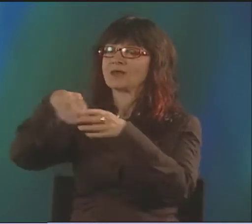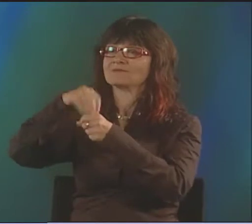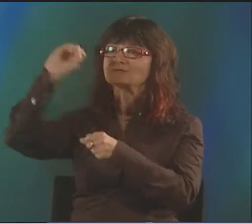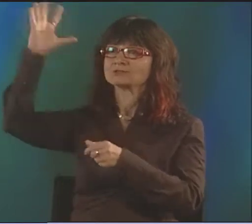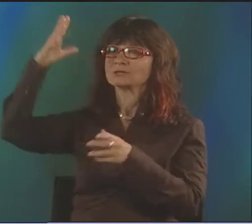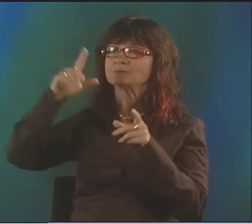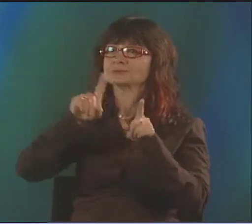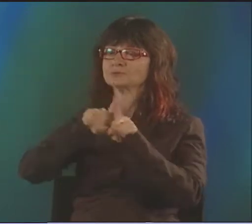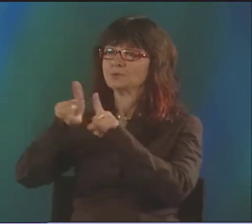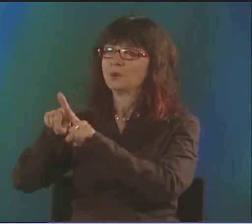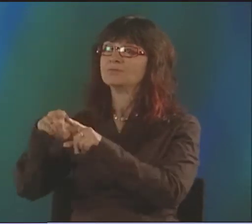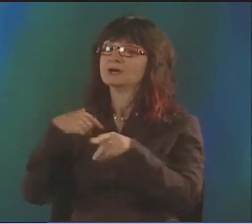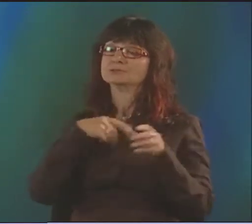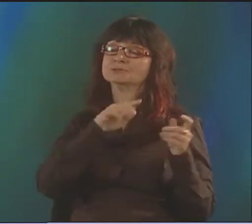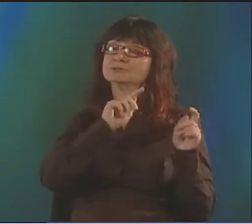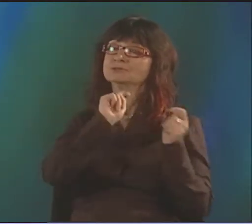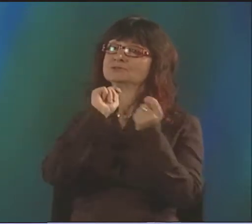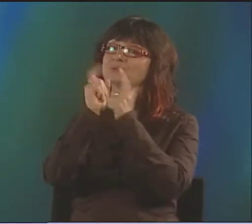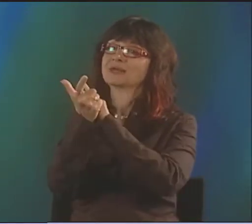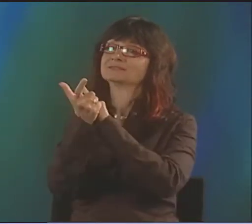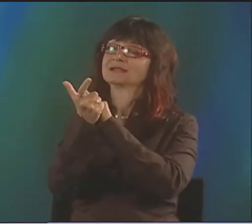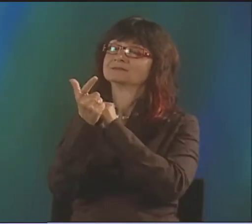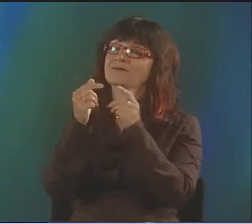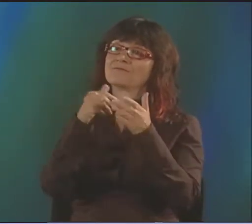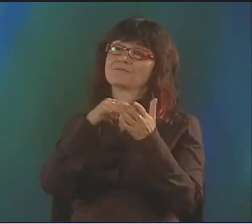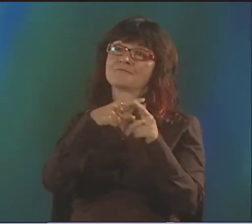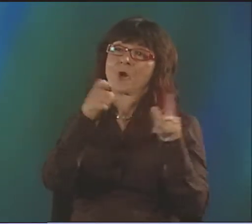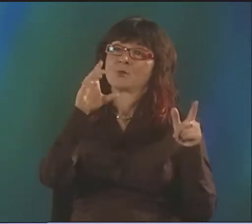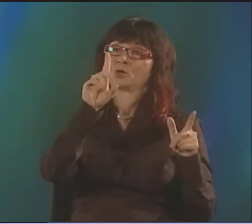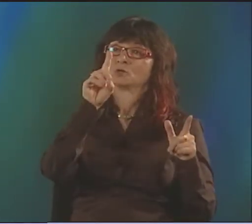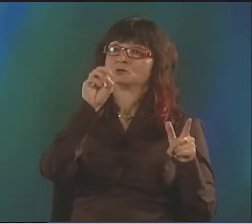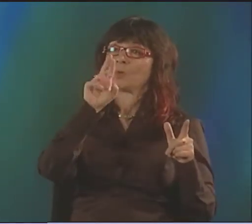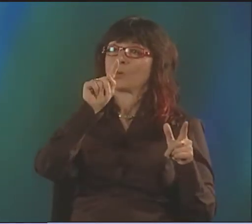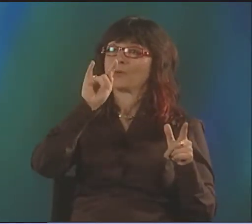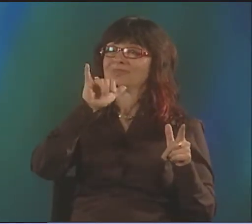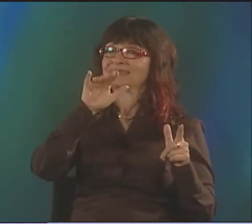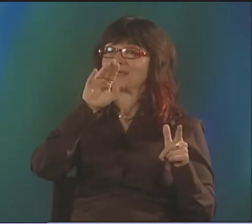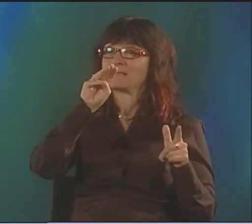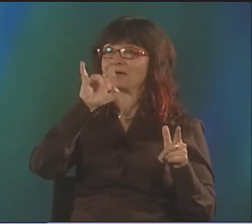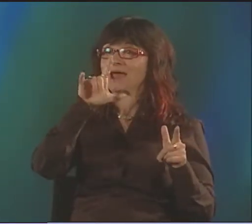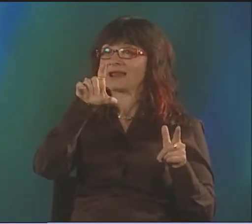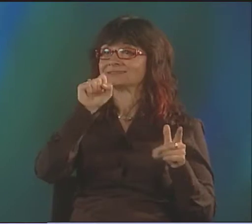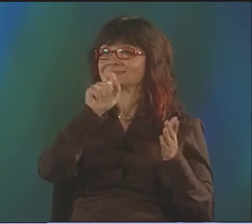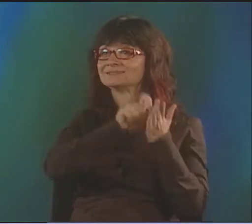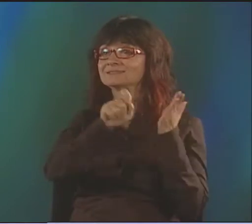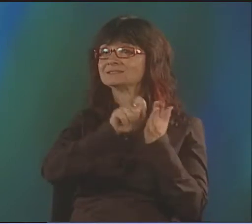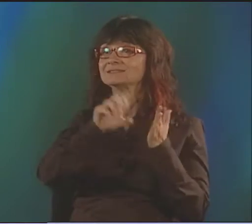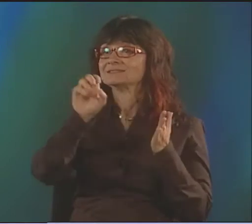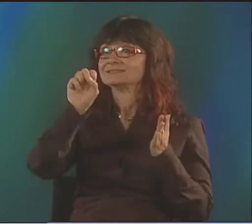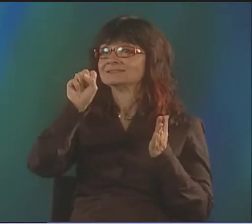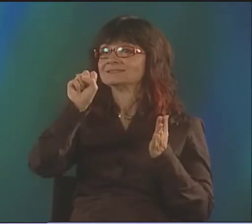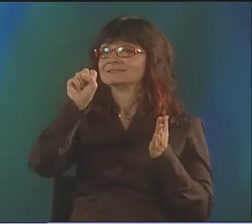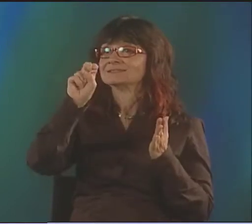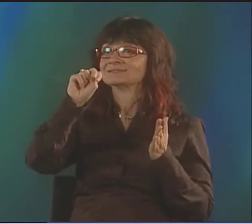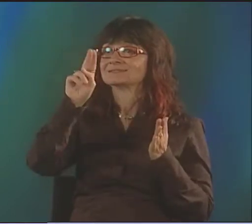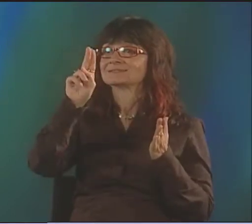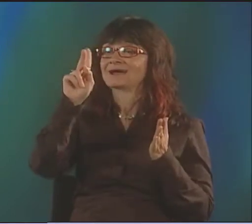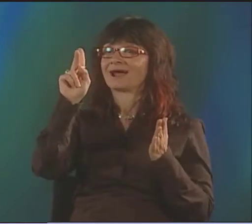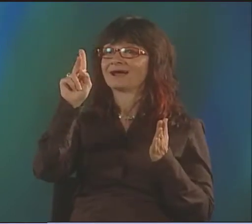BUT LATER, AROUND 1980, WHEN I WAS INVOLVED WITH SUNSHINE TOO, I WAS TRANSLATING POEMS FROM DOROTHY MILES.